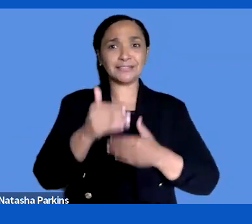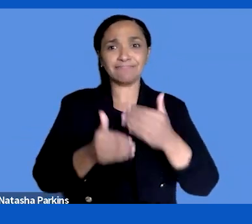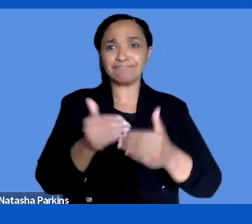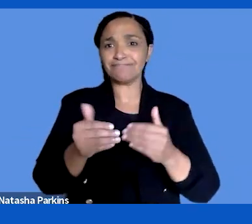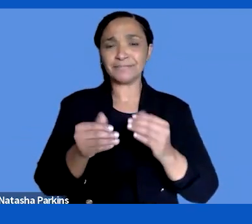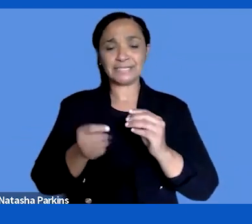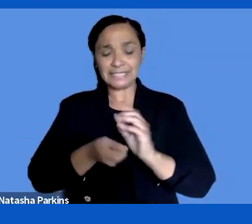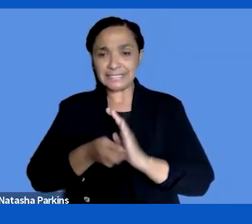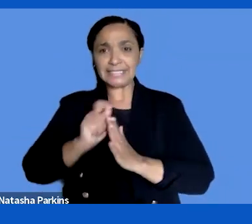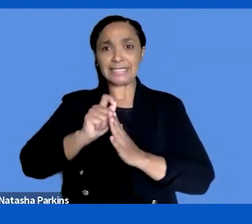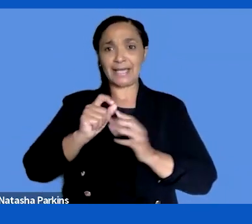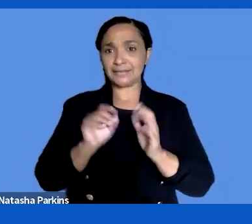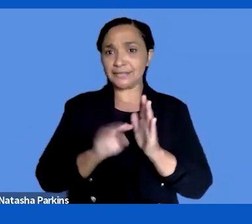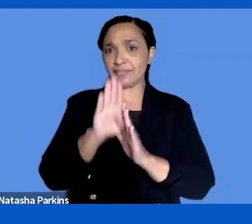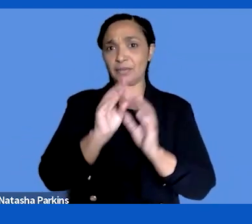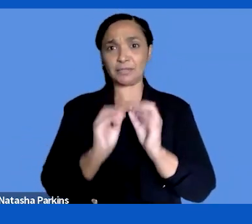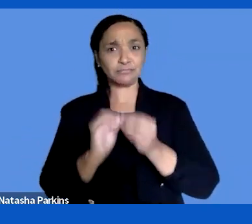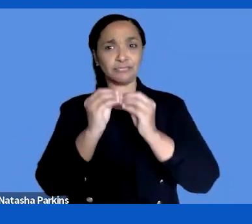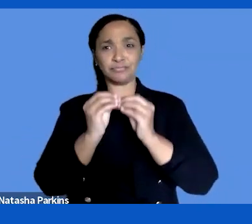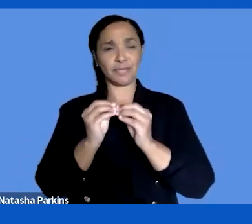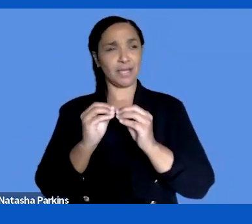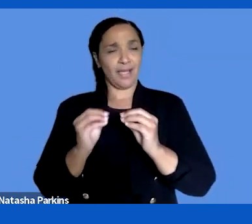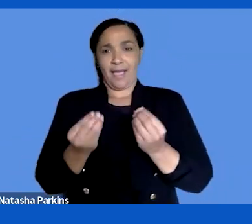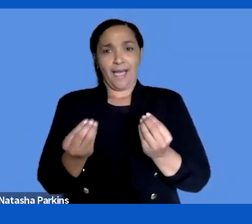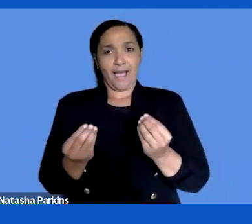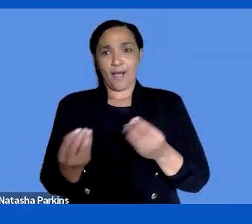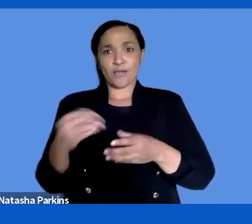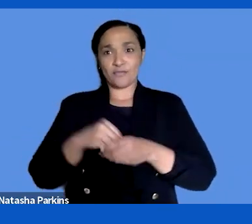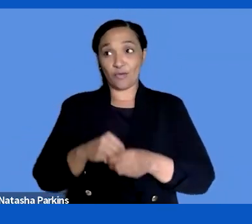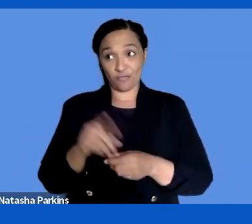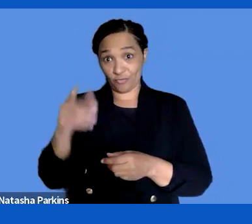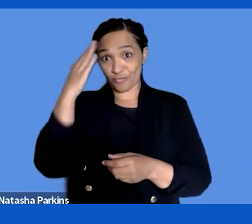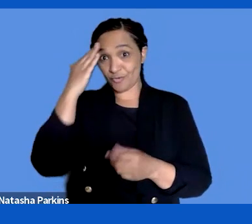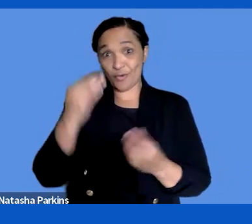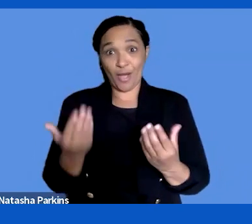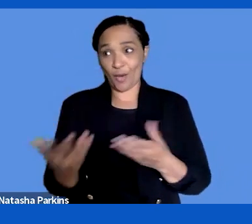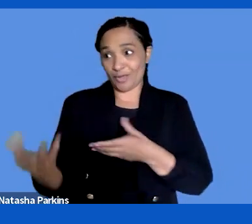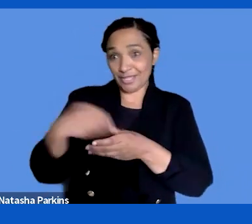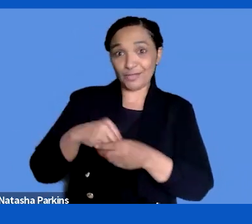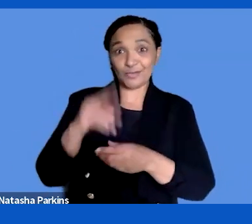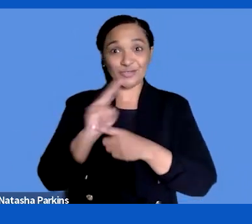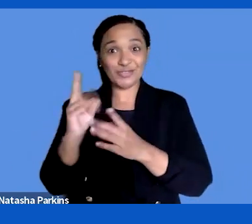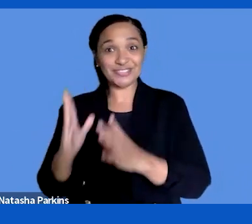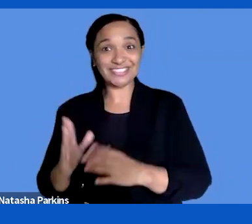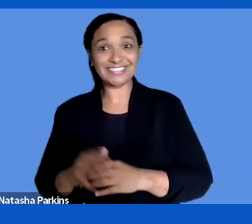have a good clue? More than involving users? >> MICHAEL DÜREN: A question with a very complex